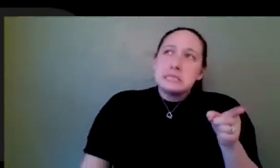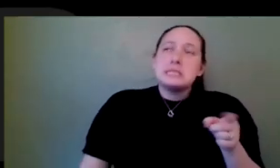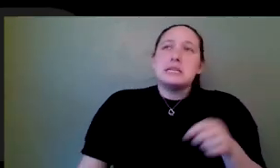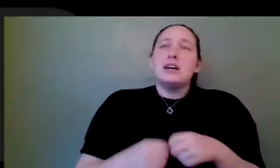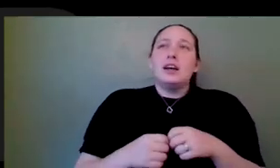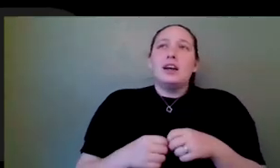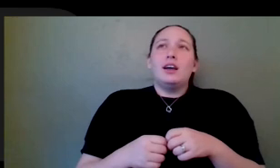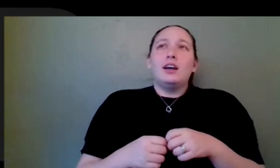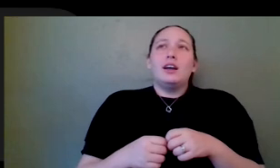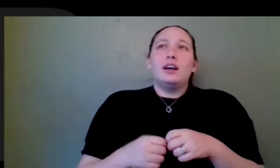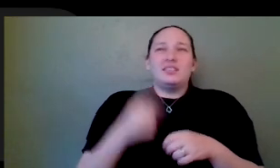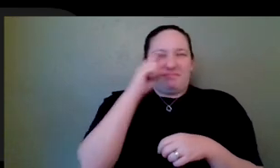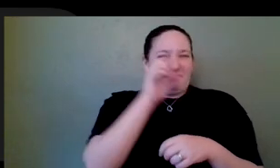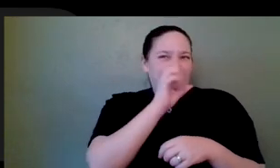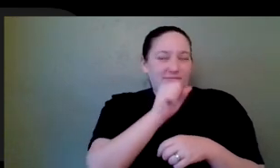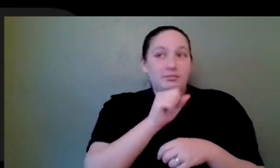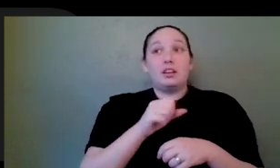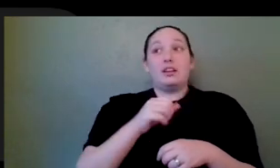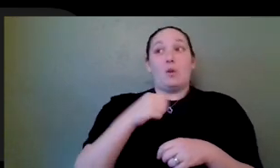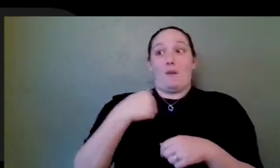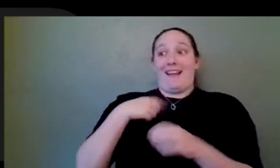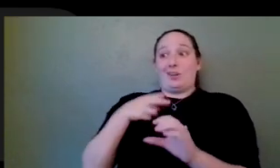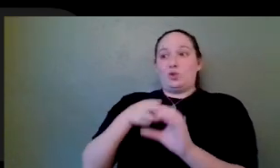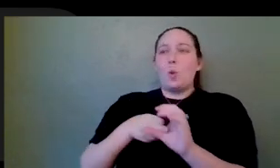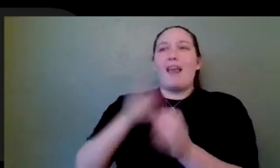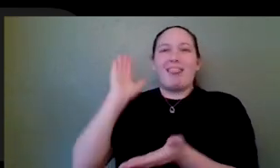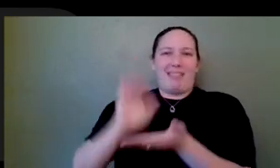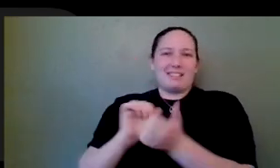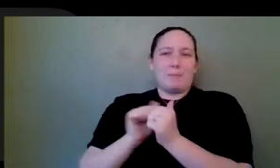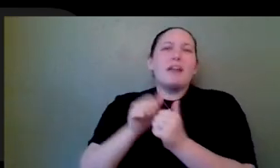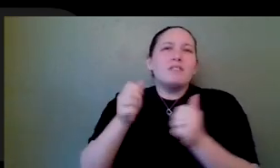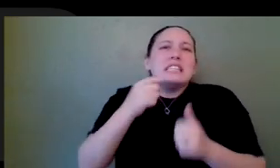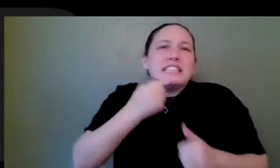think when I started, it was less competitive, but it was it was still serious, like I had to be good.